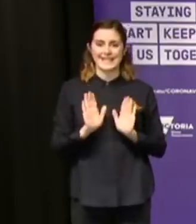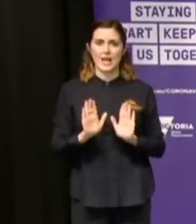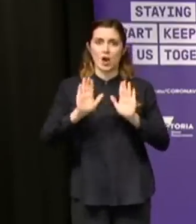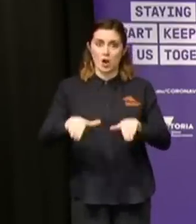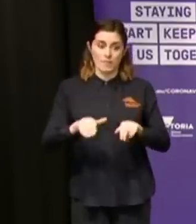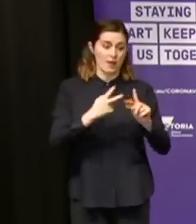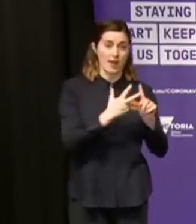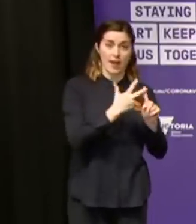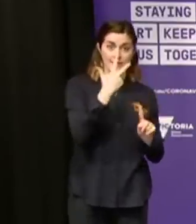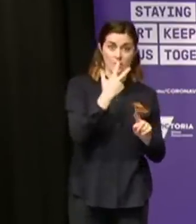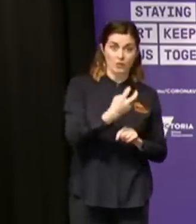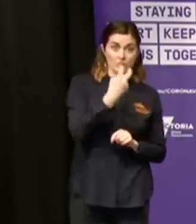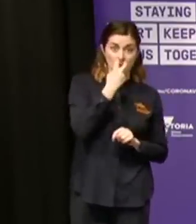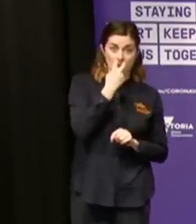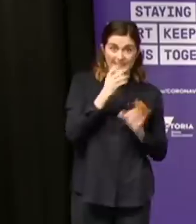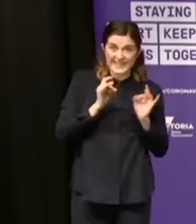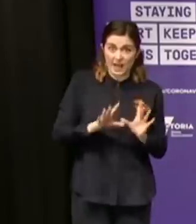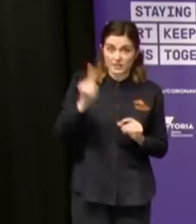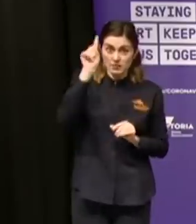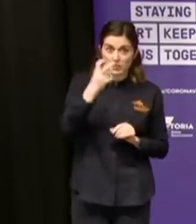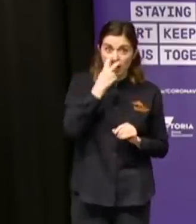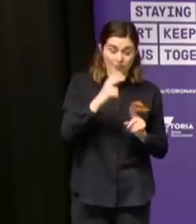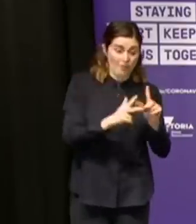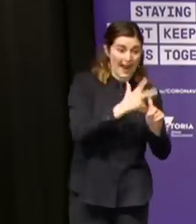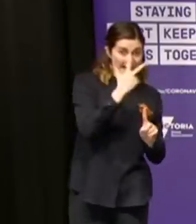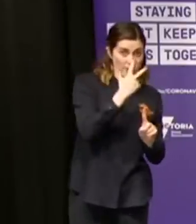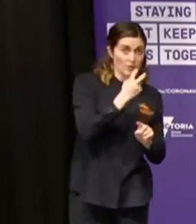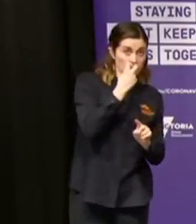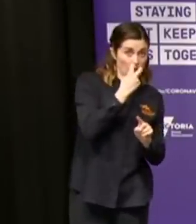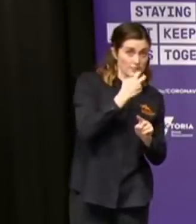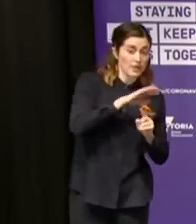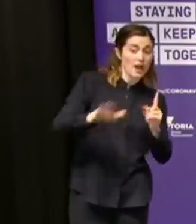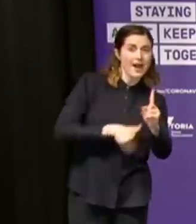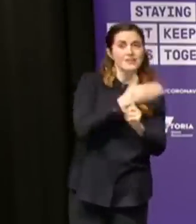from 8pm this evening and it will run from 8pm to 5am each and every day.